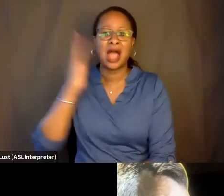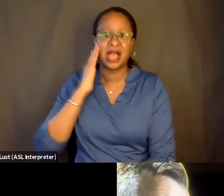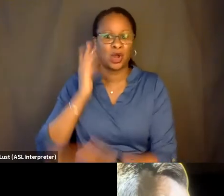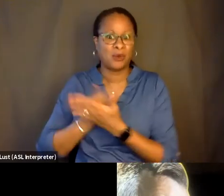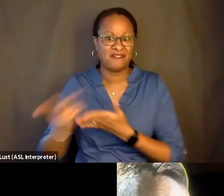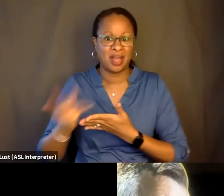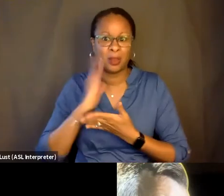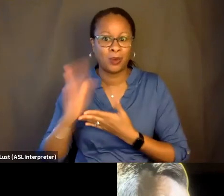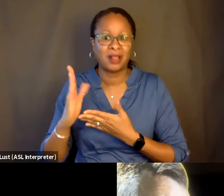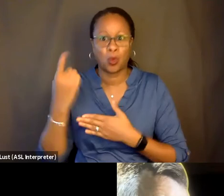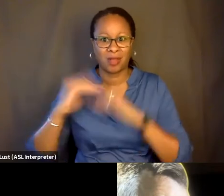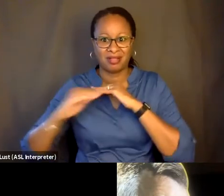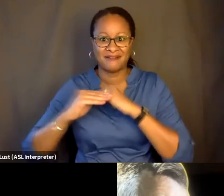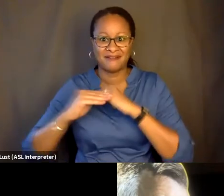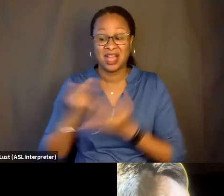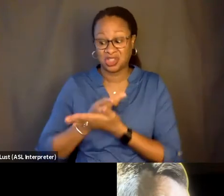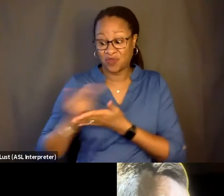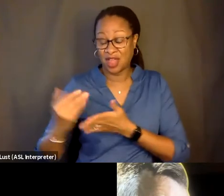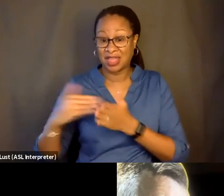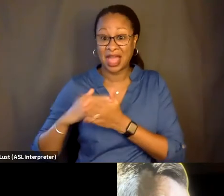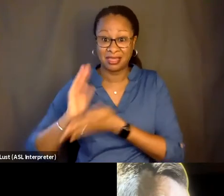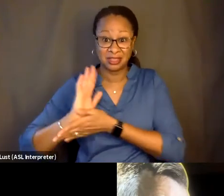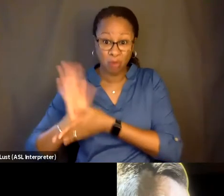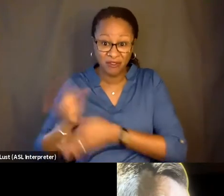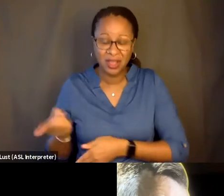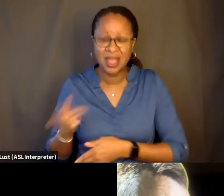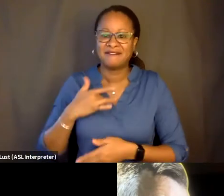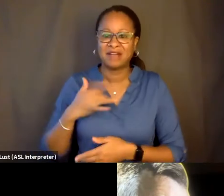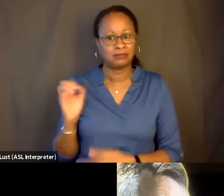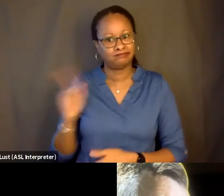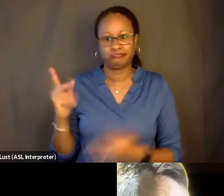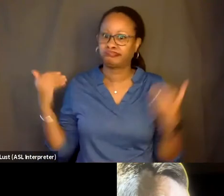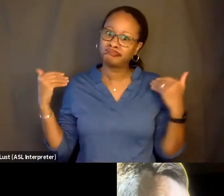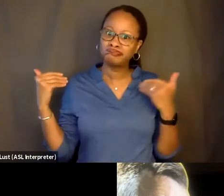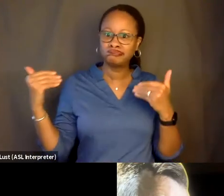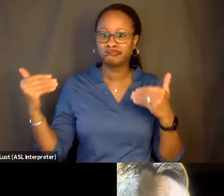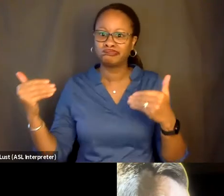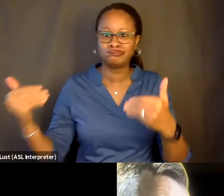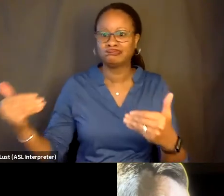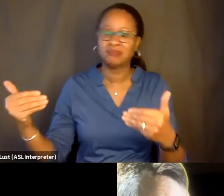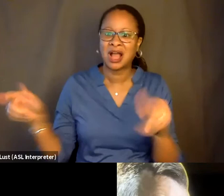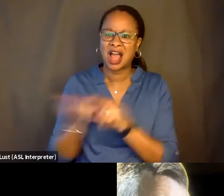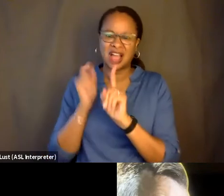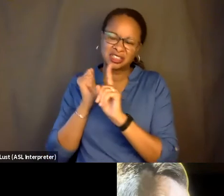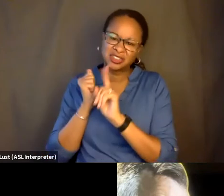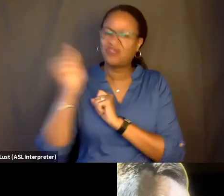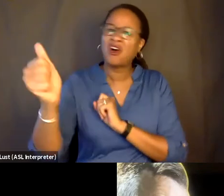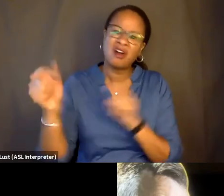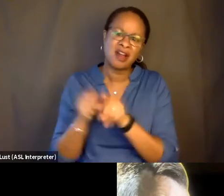So failing at this movie felt like, all right, let's, like-- let's go as far into that as we can.